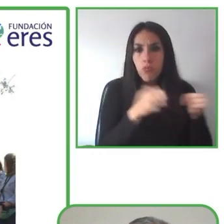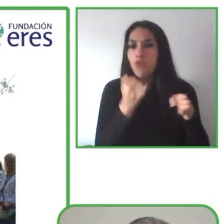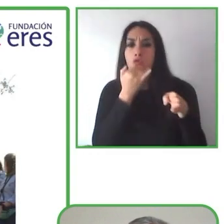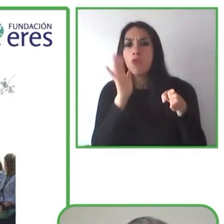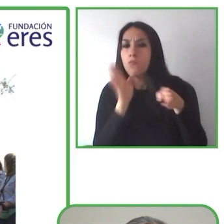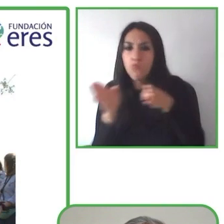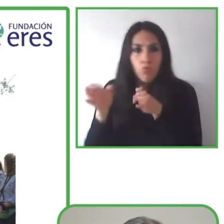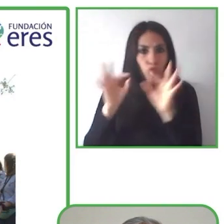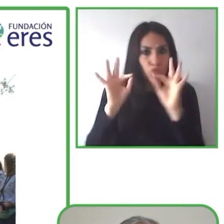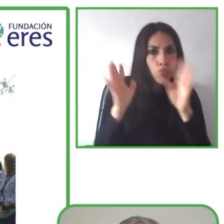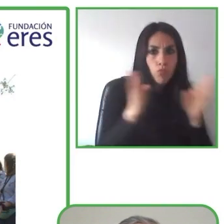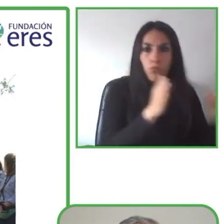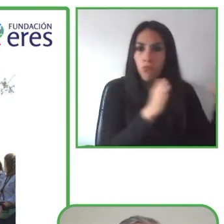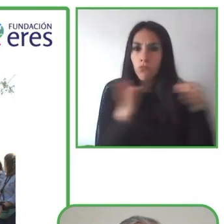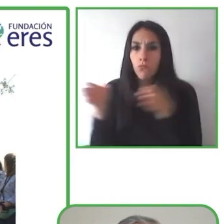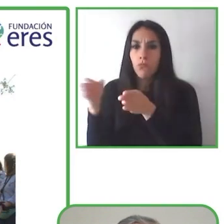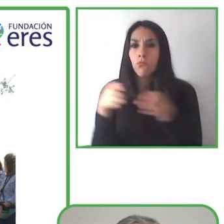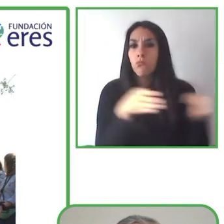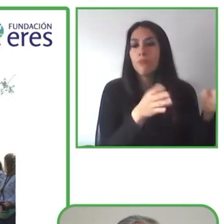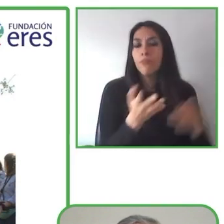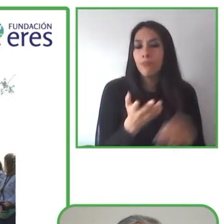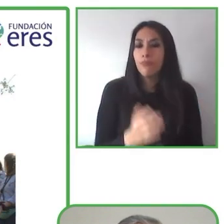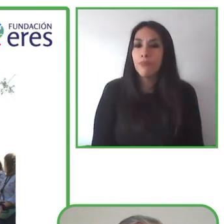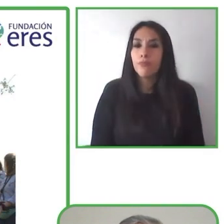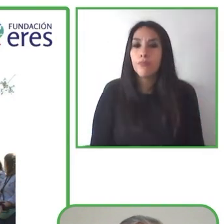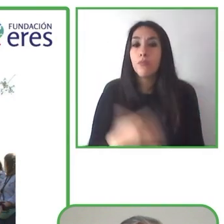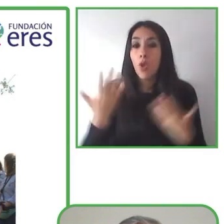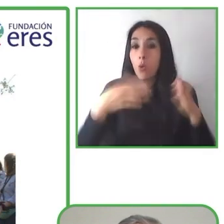We also provide support materials that we have developed.